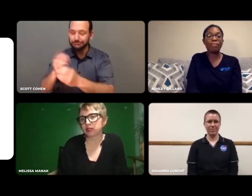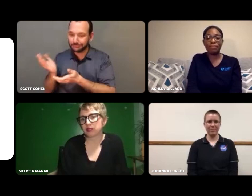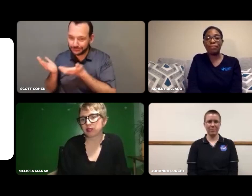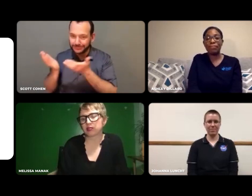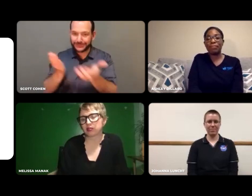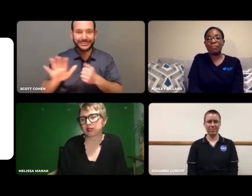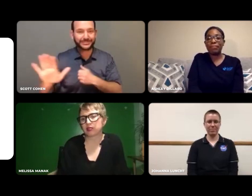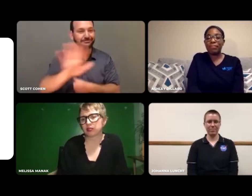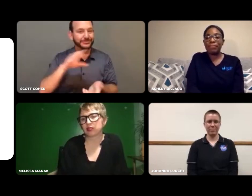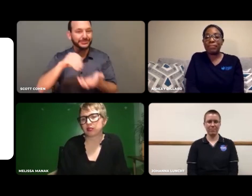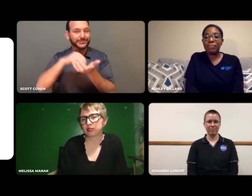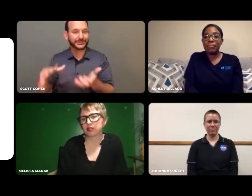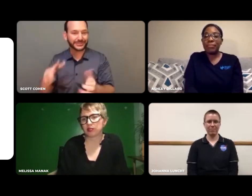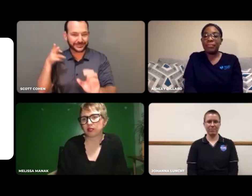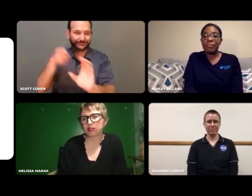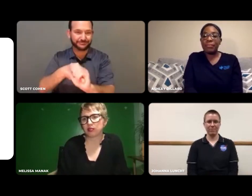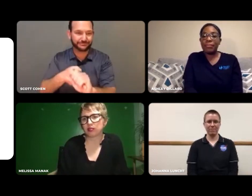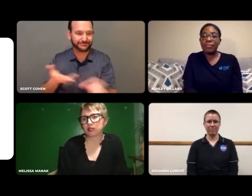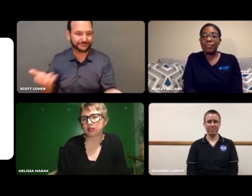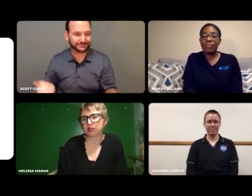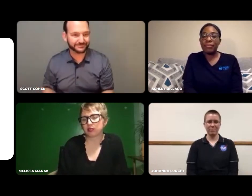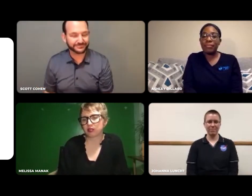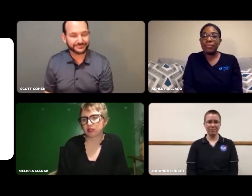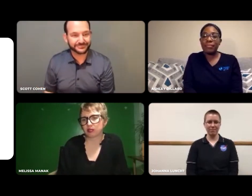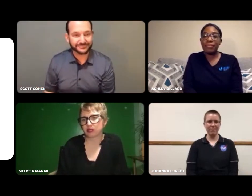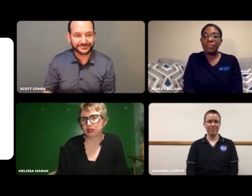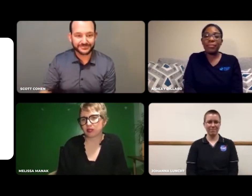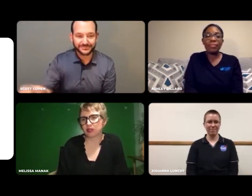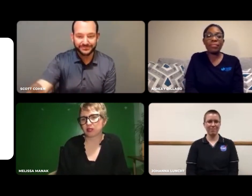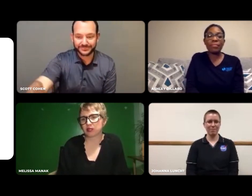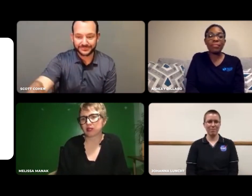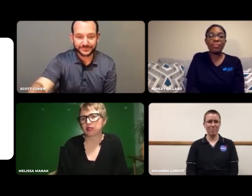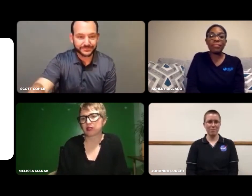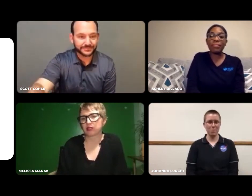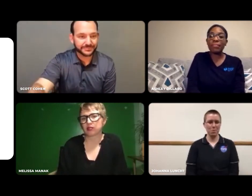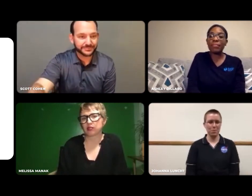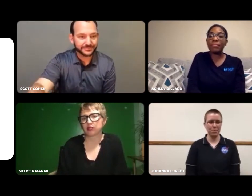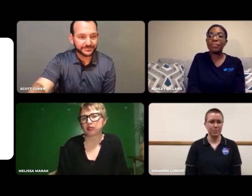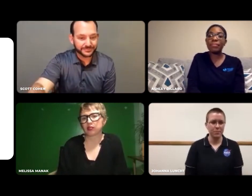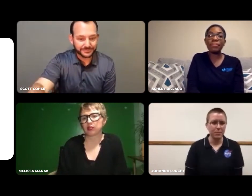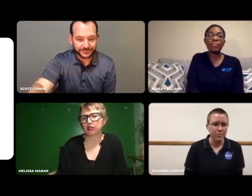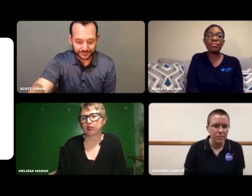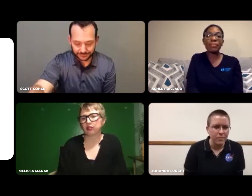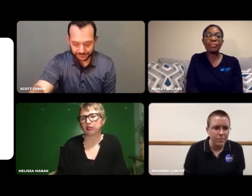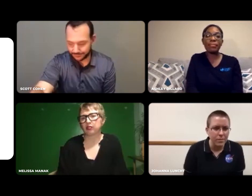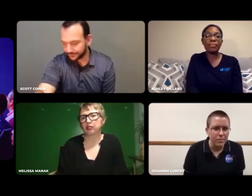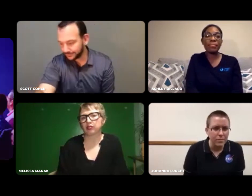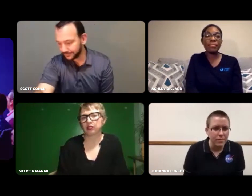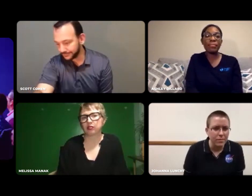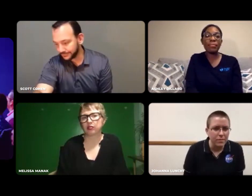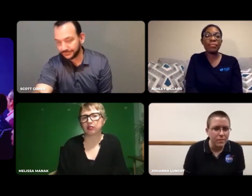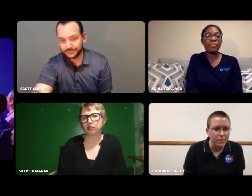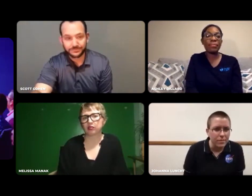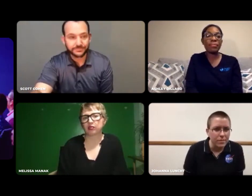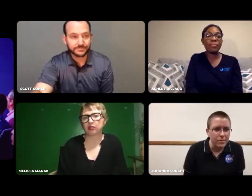It's somewhere you can take your students to, to enjoy.